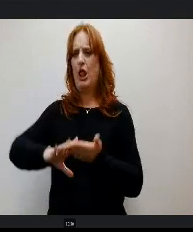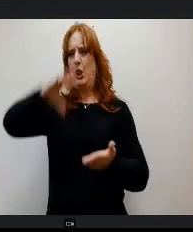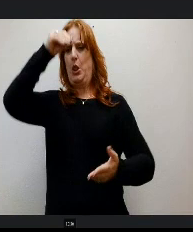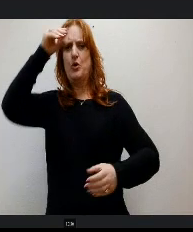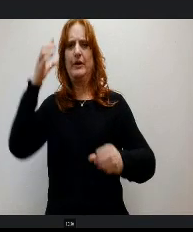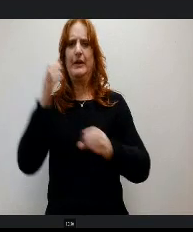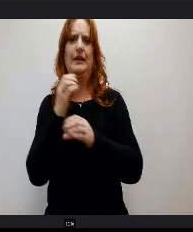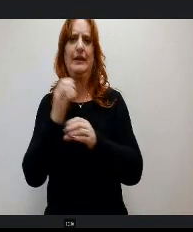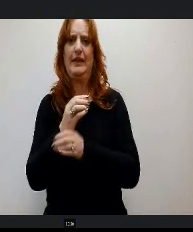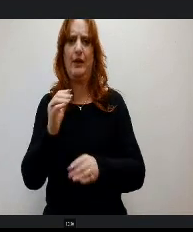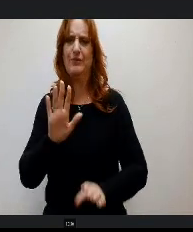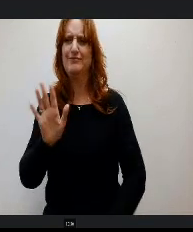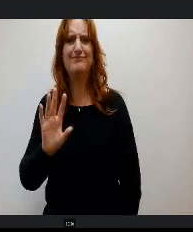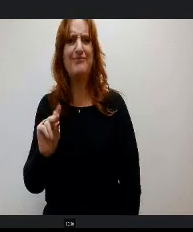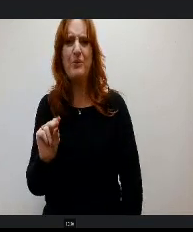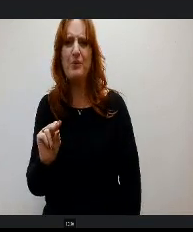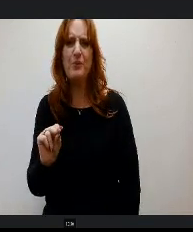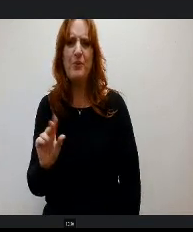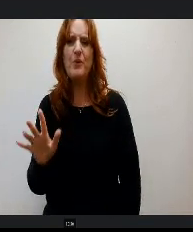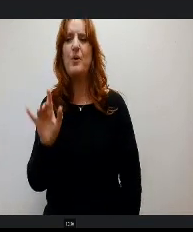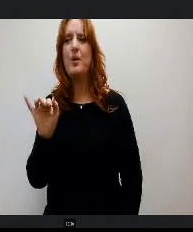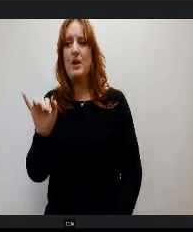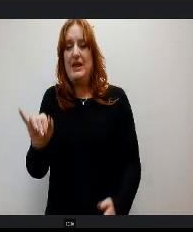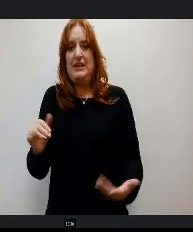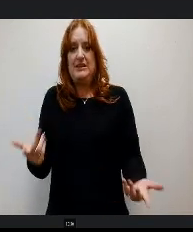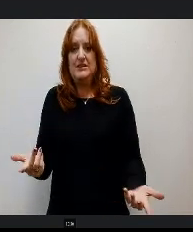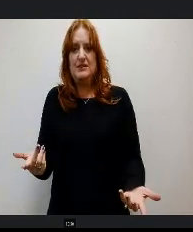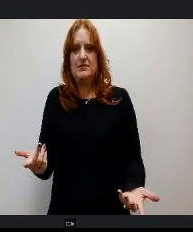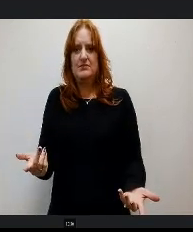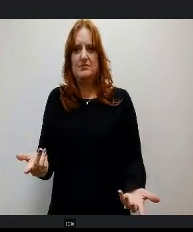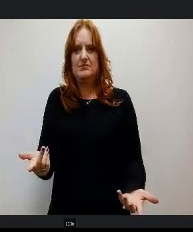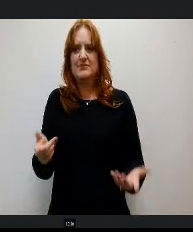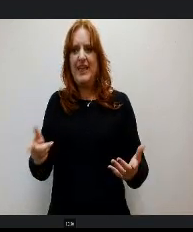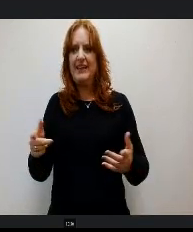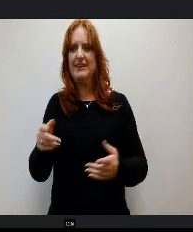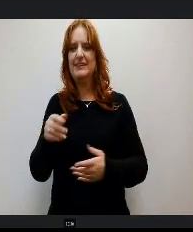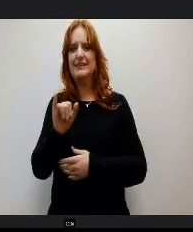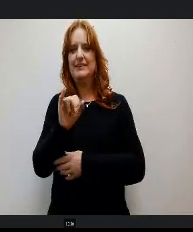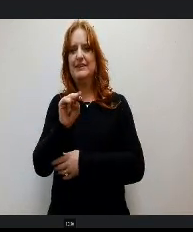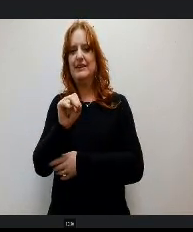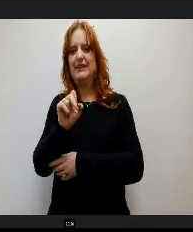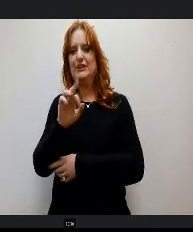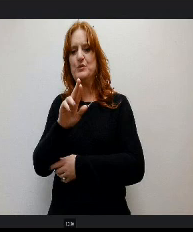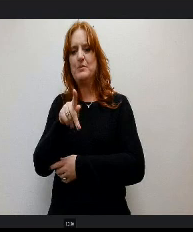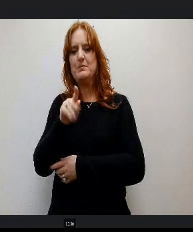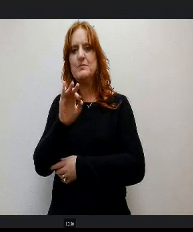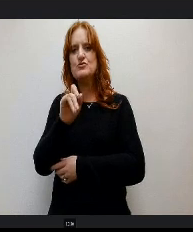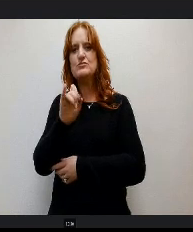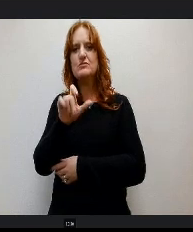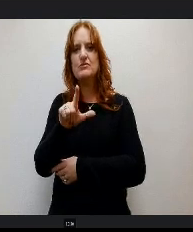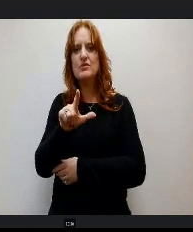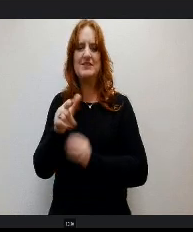t a high level. This is interpersonal skills this is leadership skills, this is being able to communicate